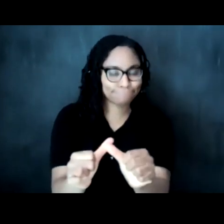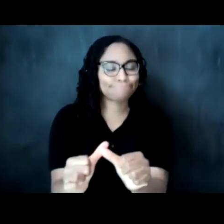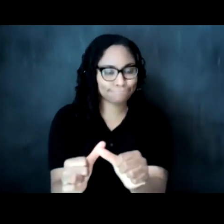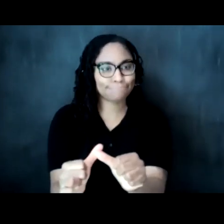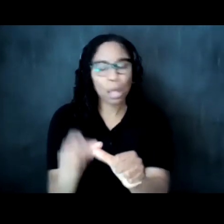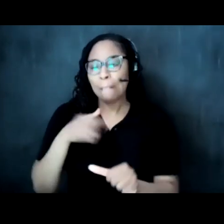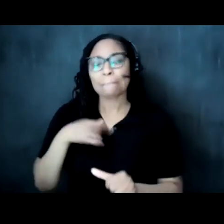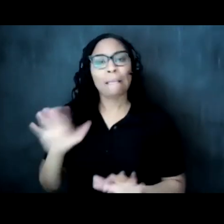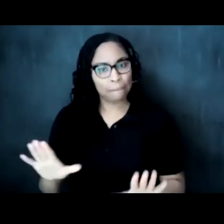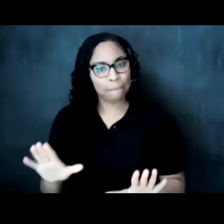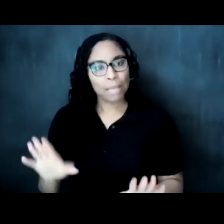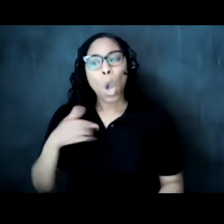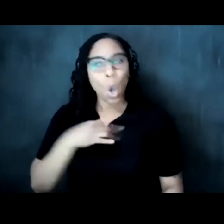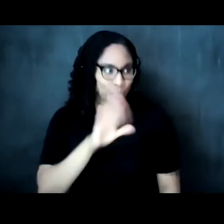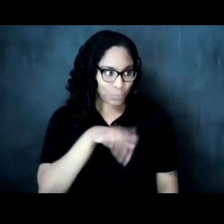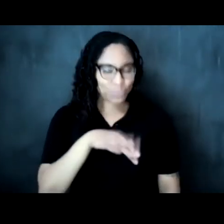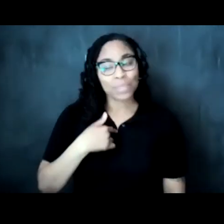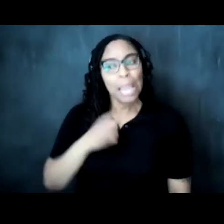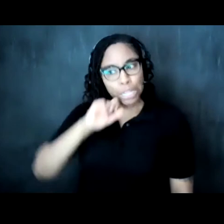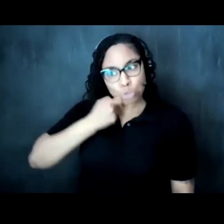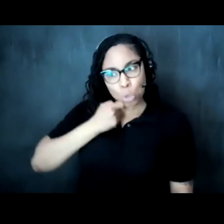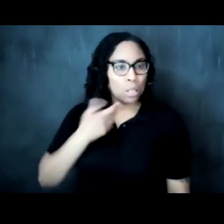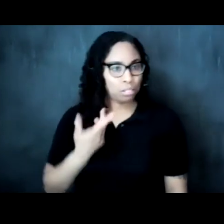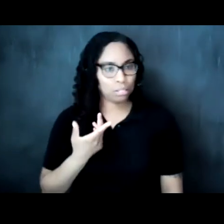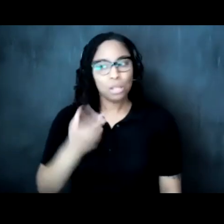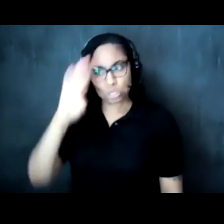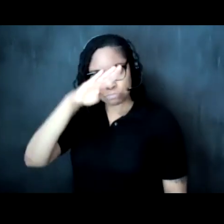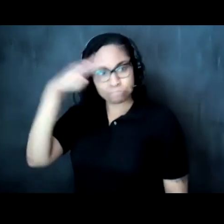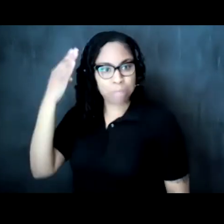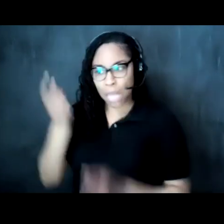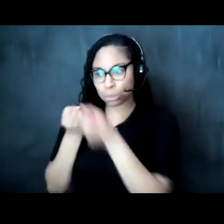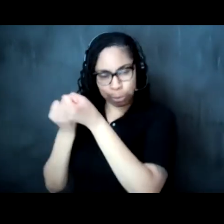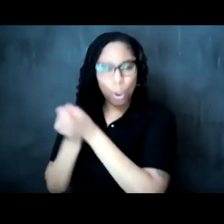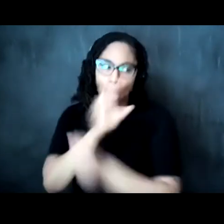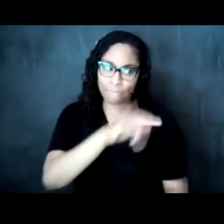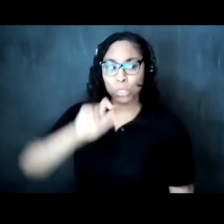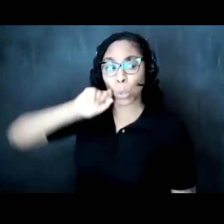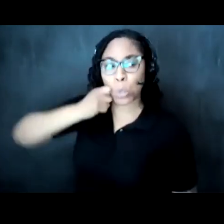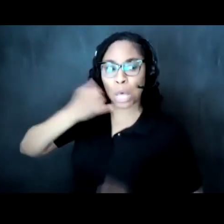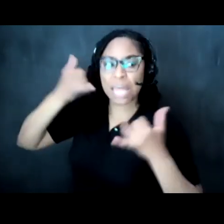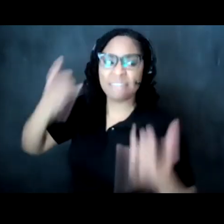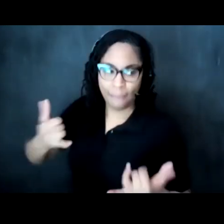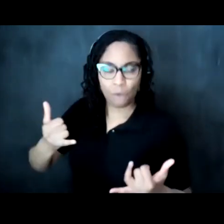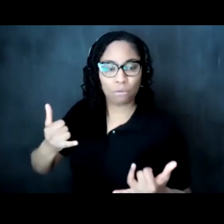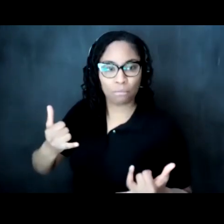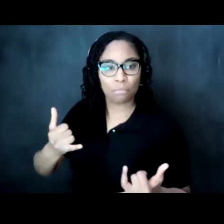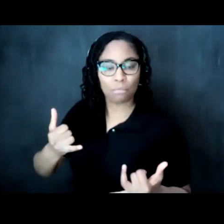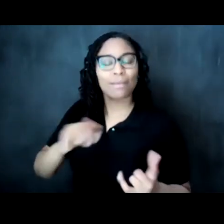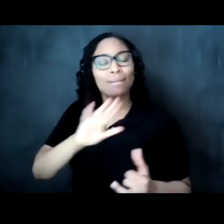it's cool right that's that's the question that's the ethical question and we start to answer that